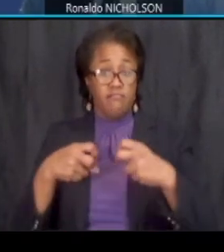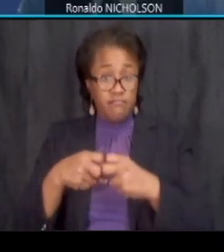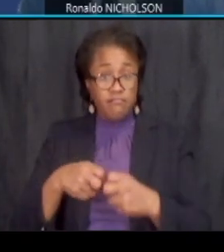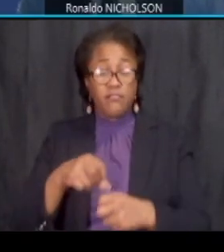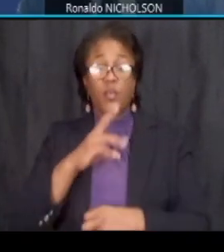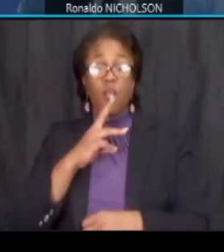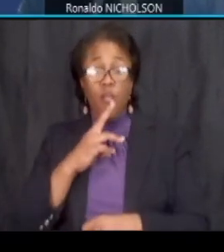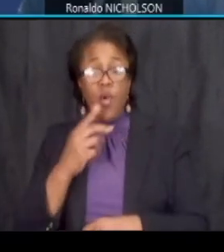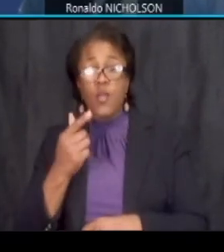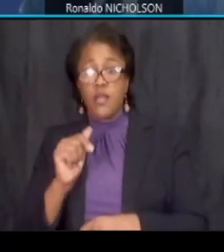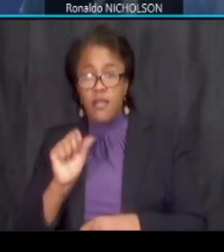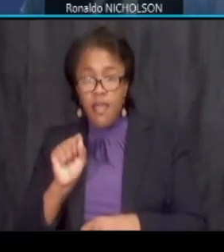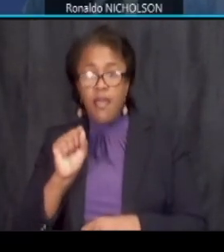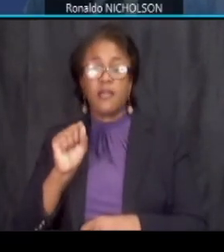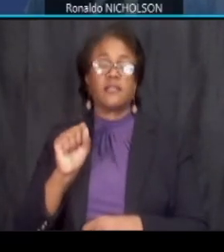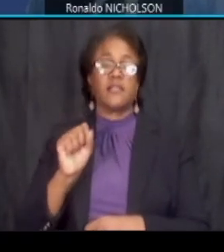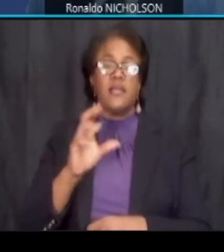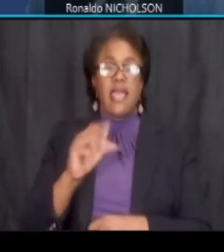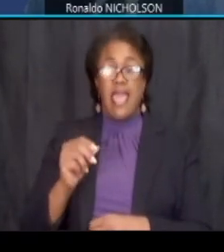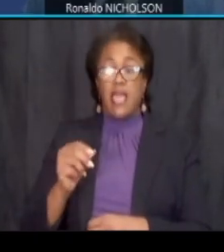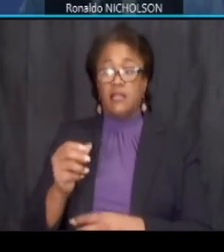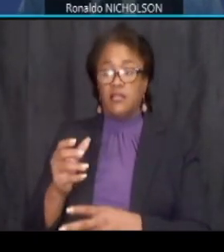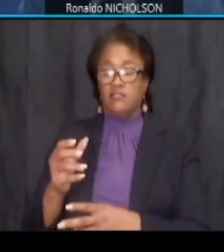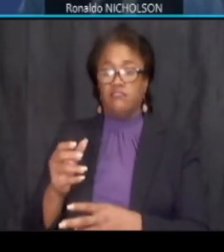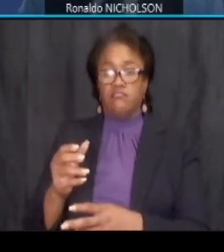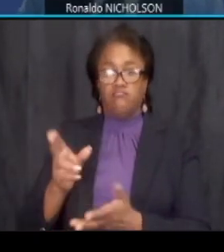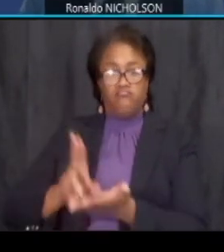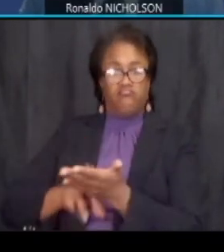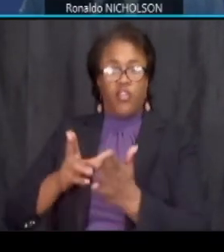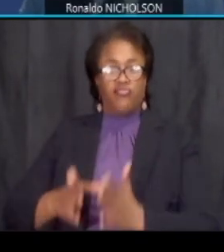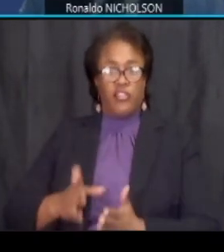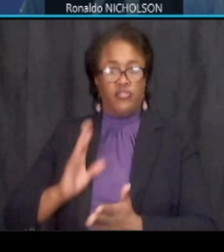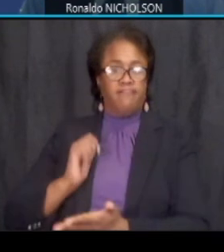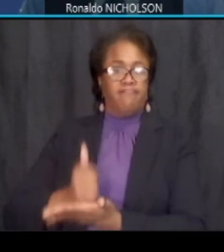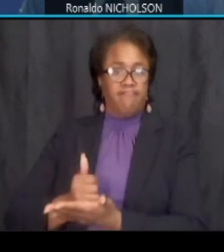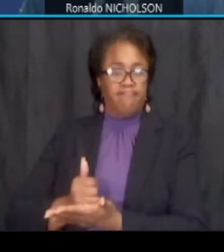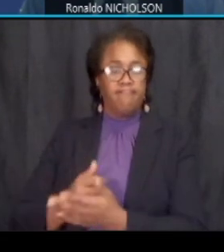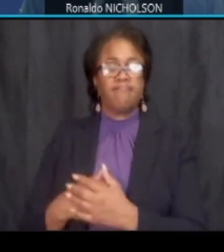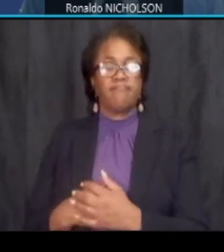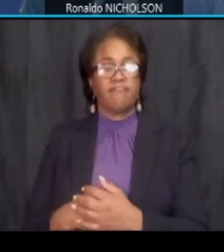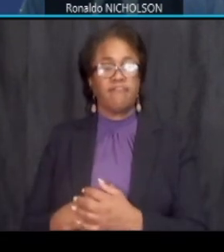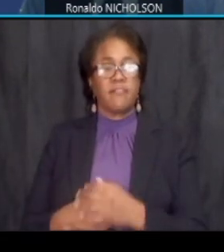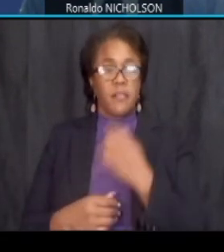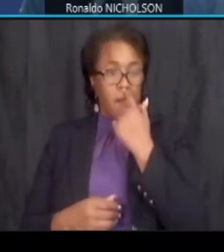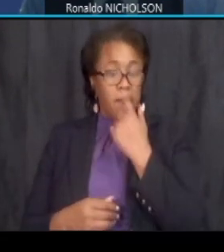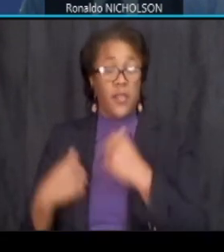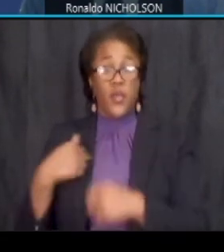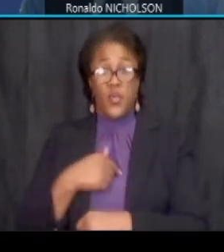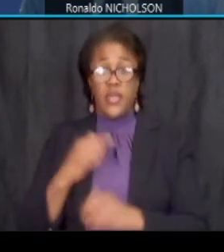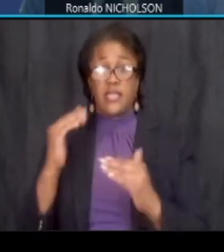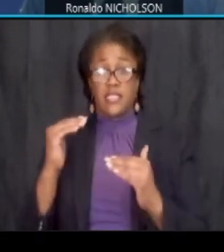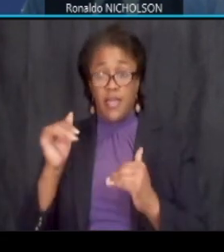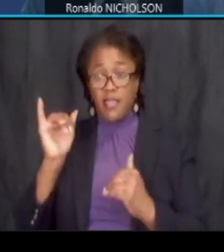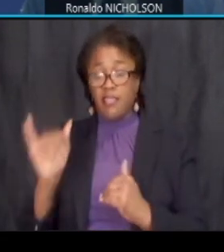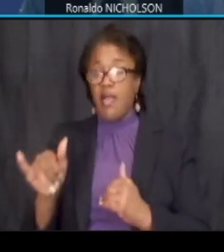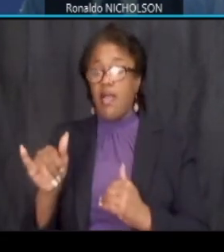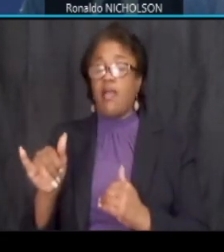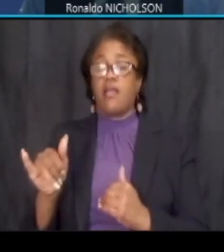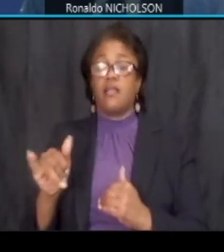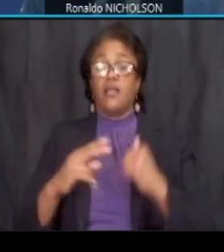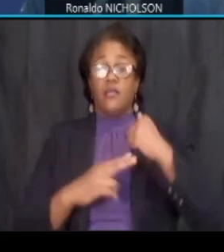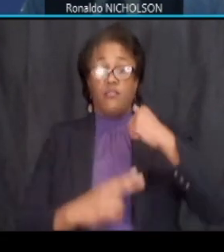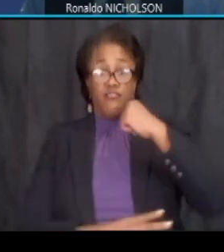for a contractor we expect that contractor to the roadway streetcar extension bridge contractor to